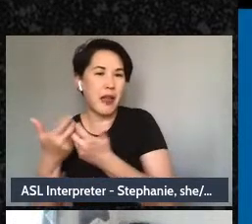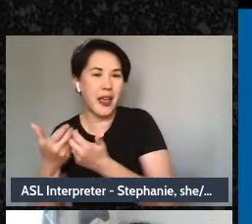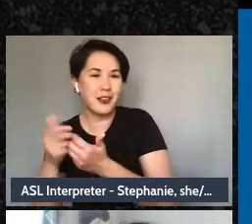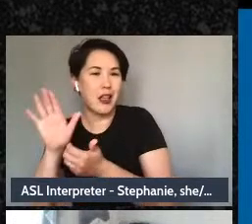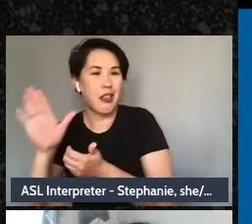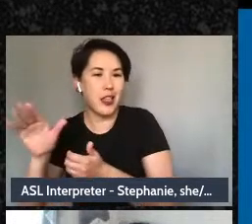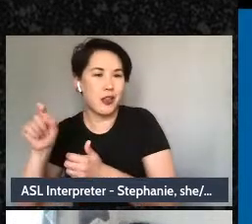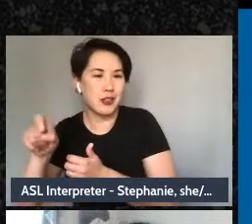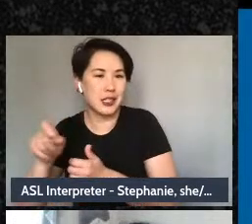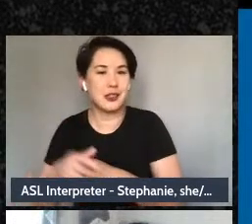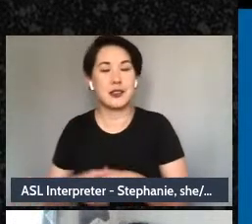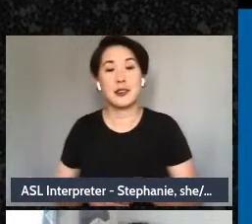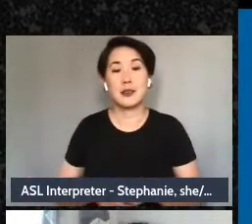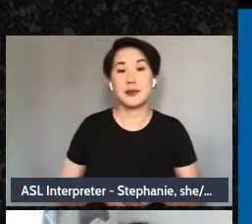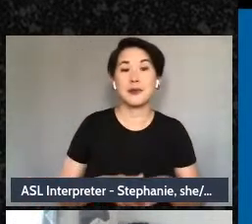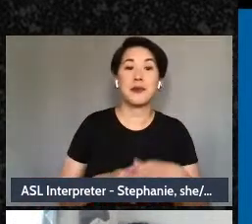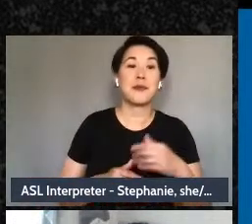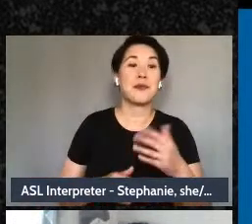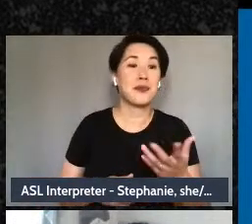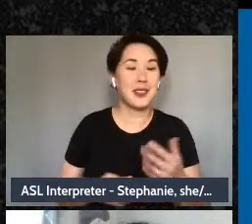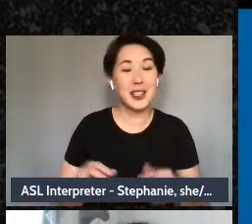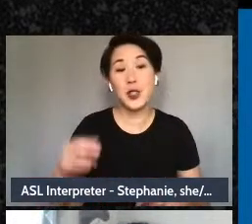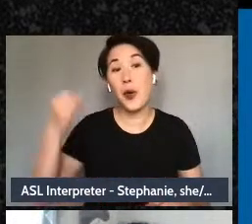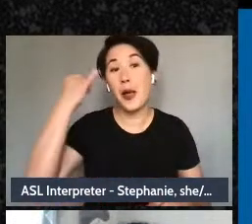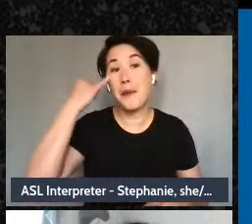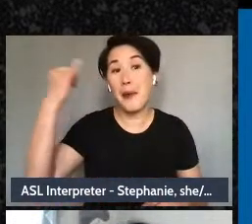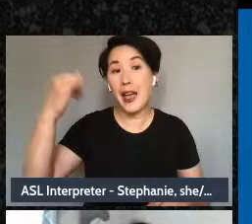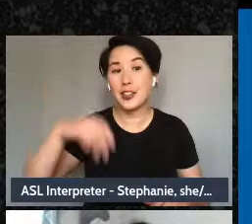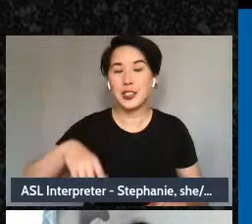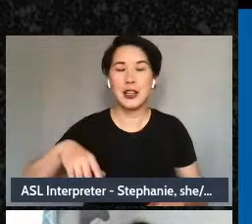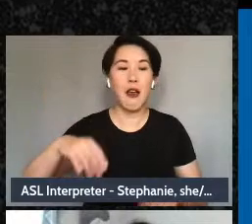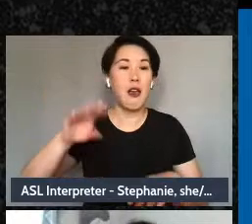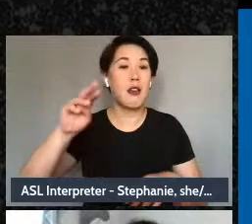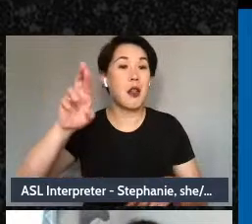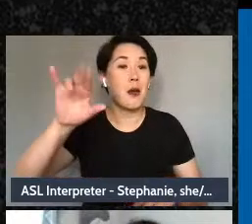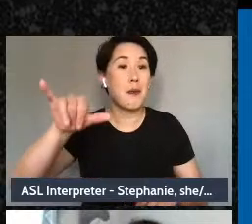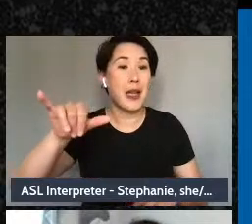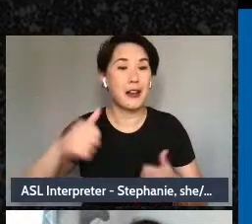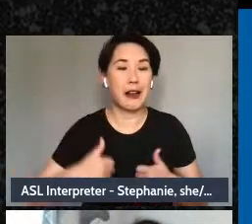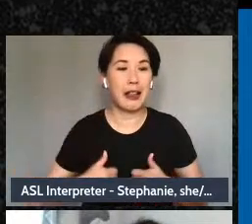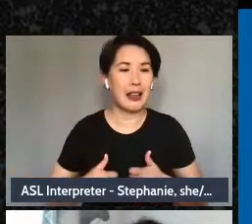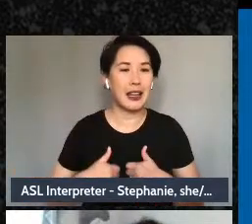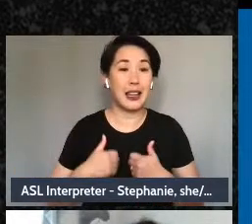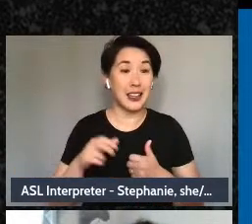This - imagine that Mary lives in this town with this like toxic water, right, and the